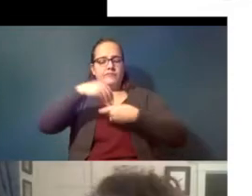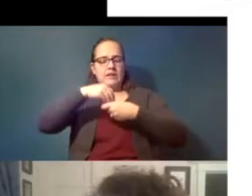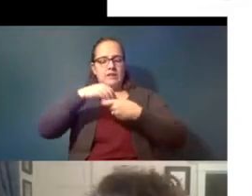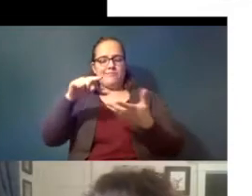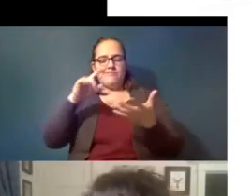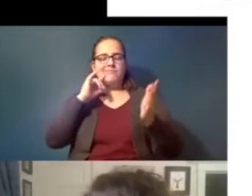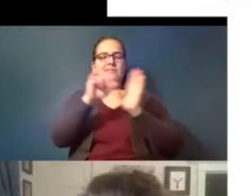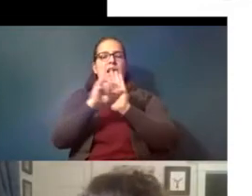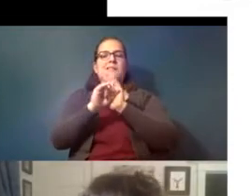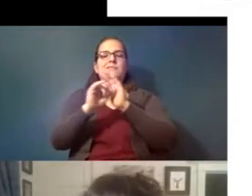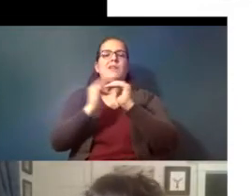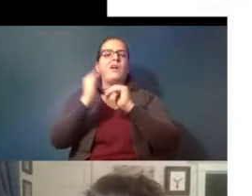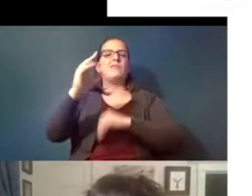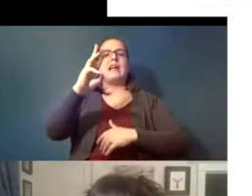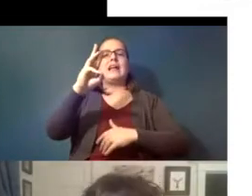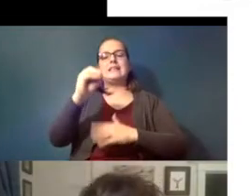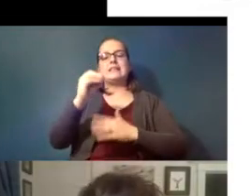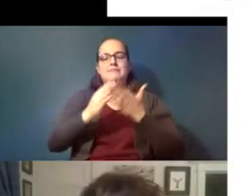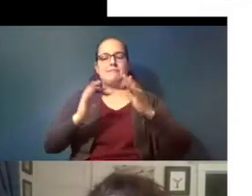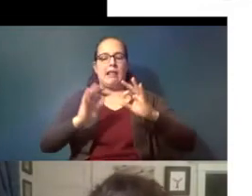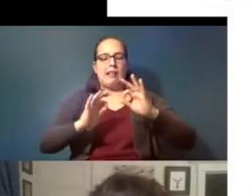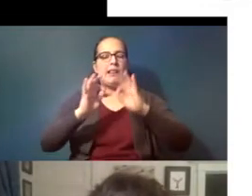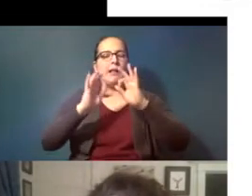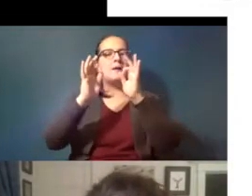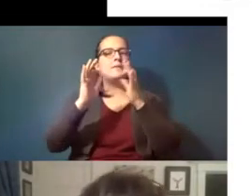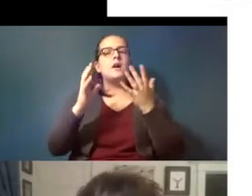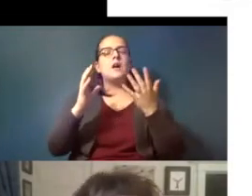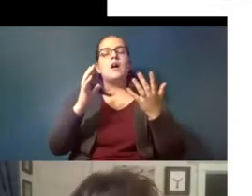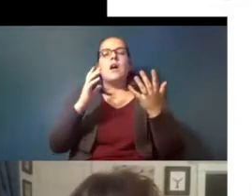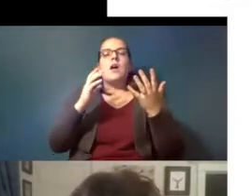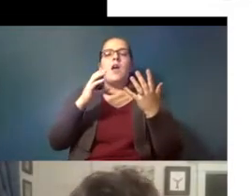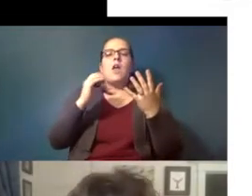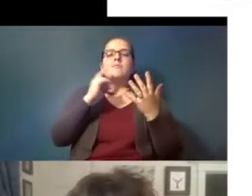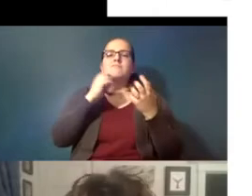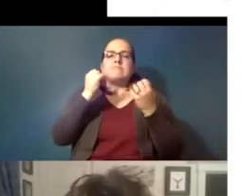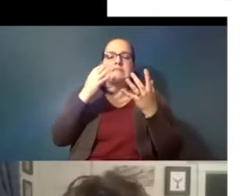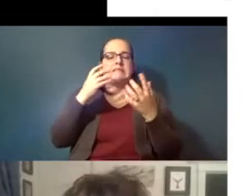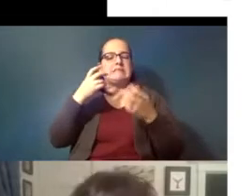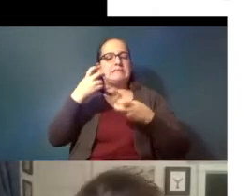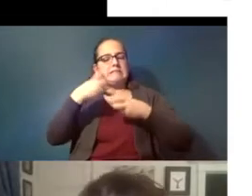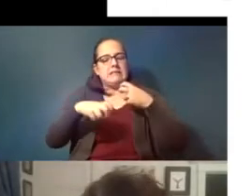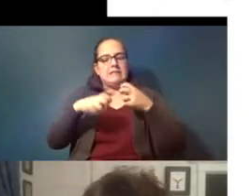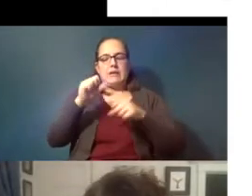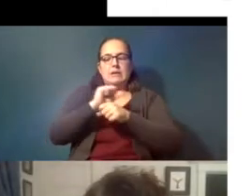60 particles and it's a lot it's it's a lot of tedious work you're pulling these very small items